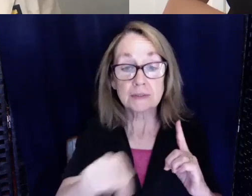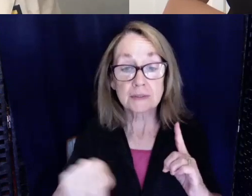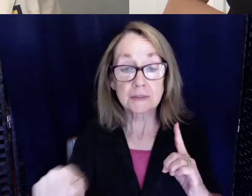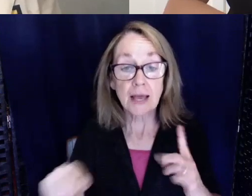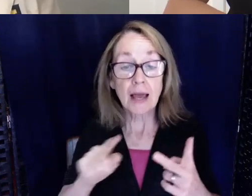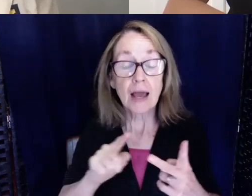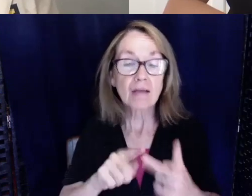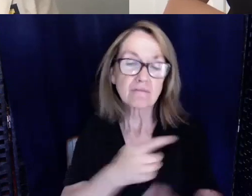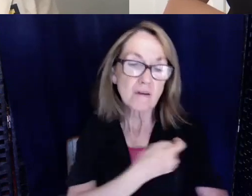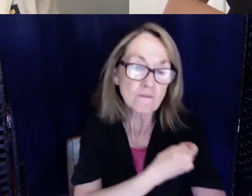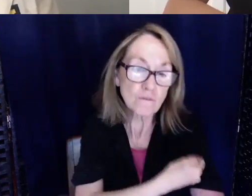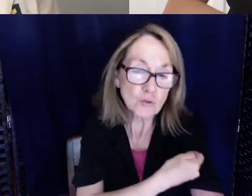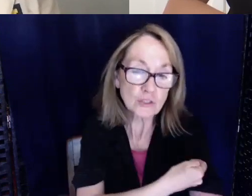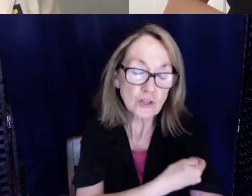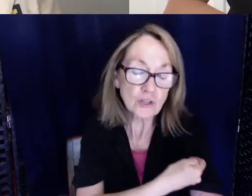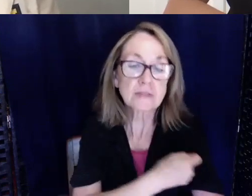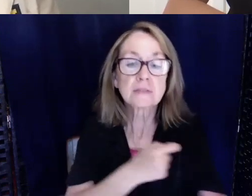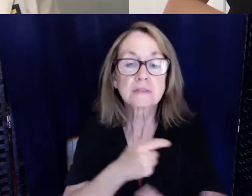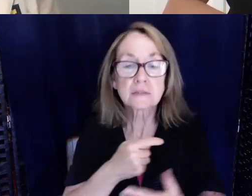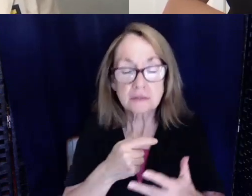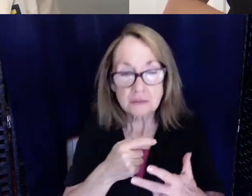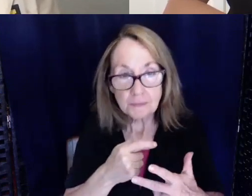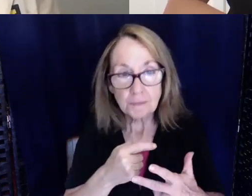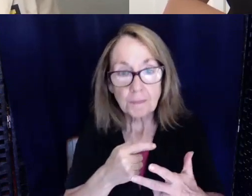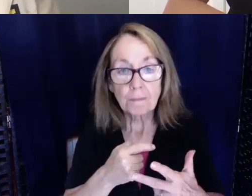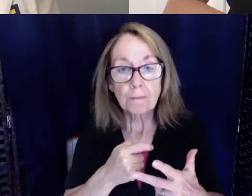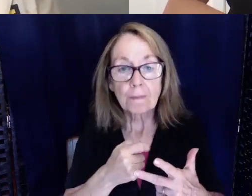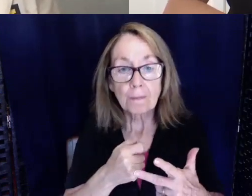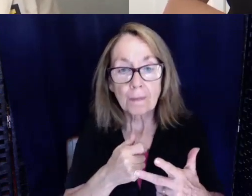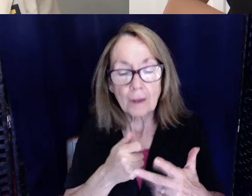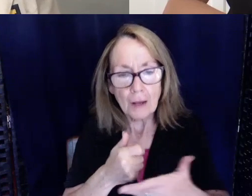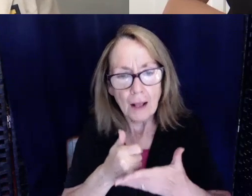and health screenings to try to help the people in the community better